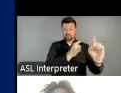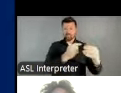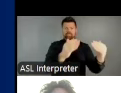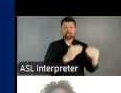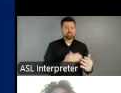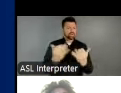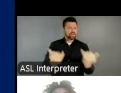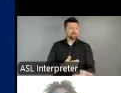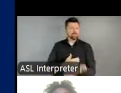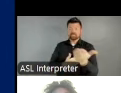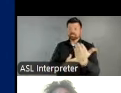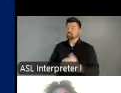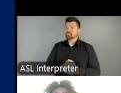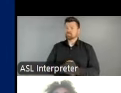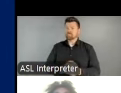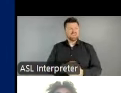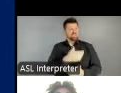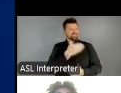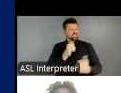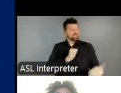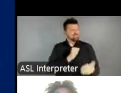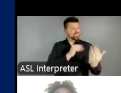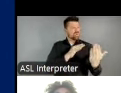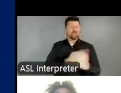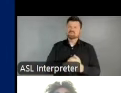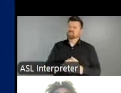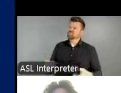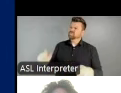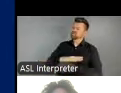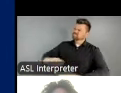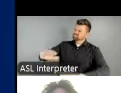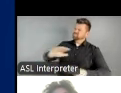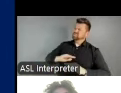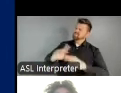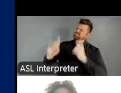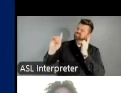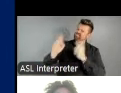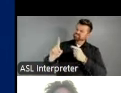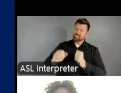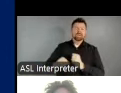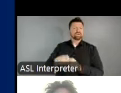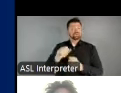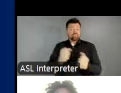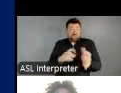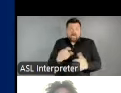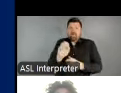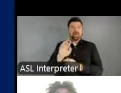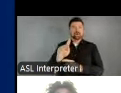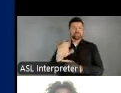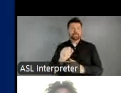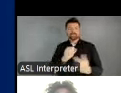of us can do our best work or reach our full potential without the arts integrated, the NEA